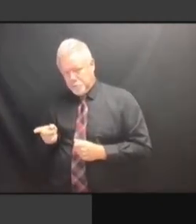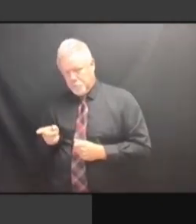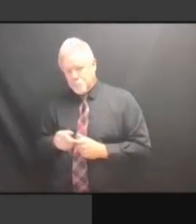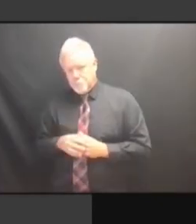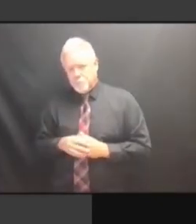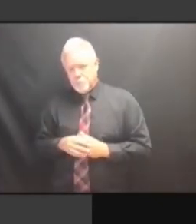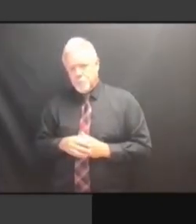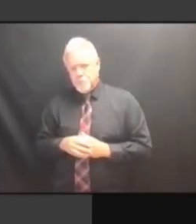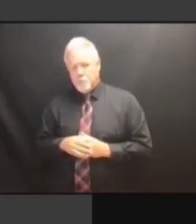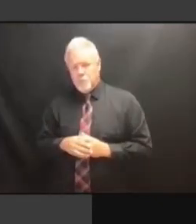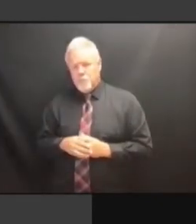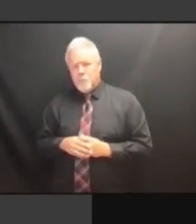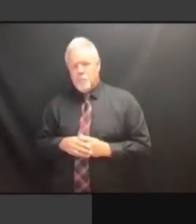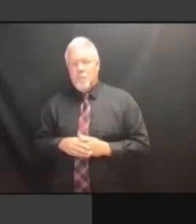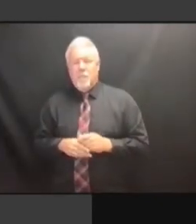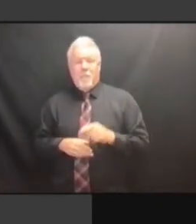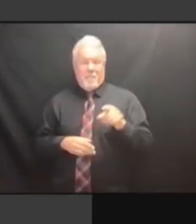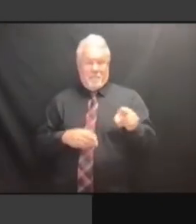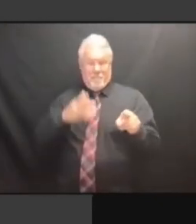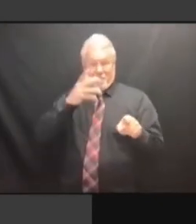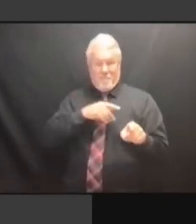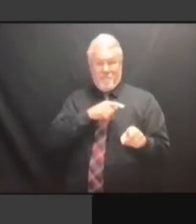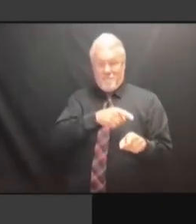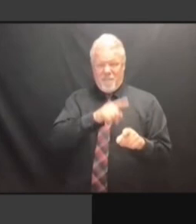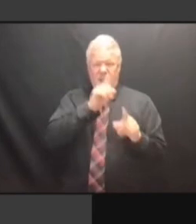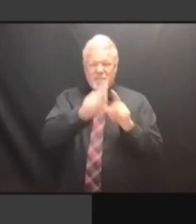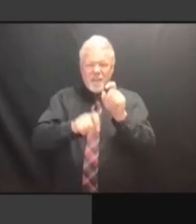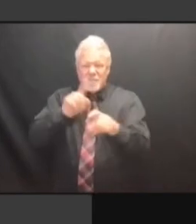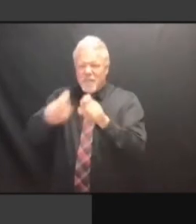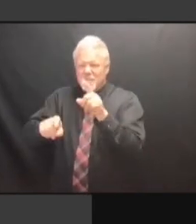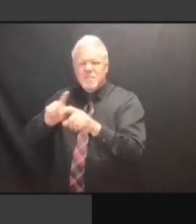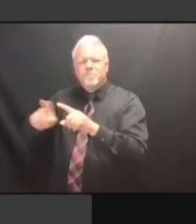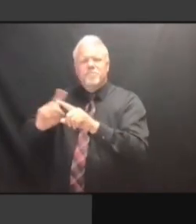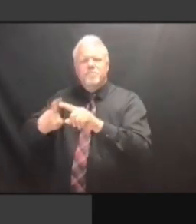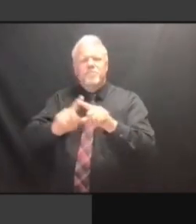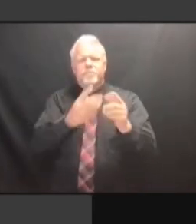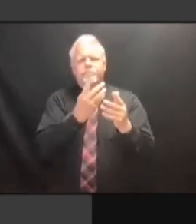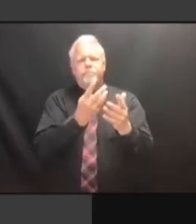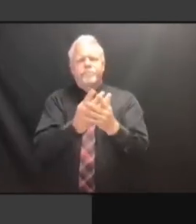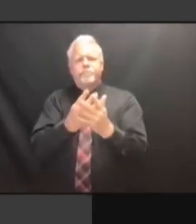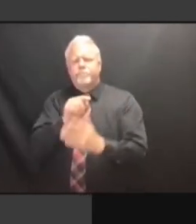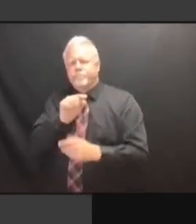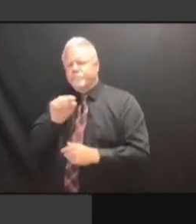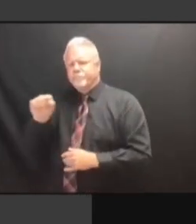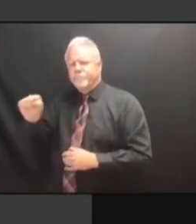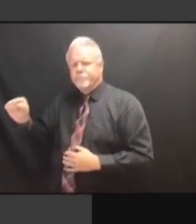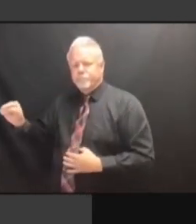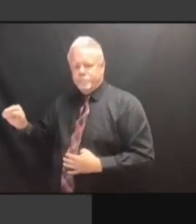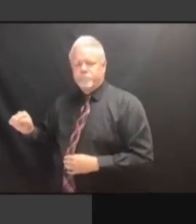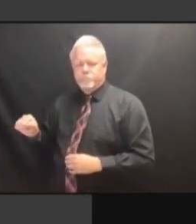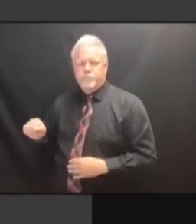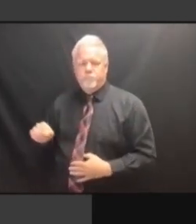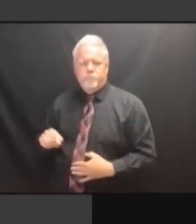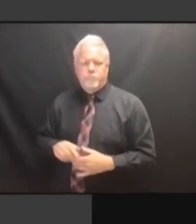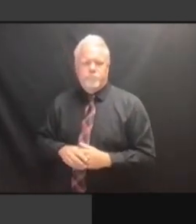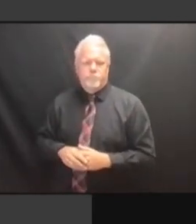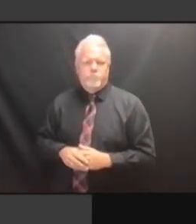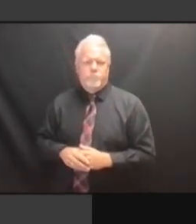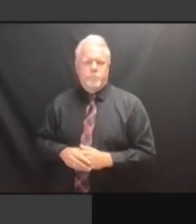OH, I SEE. SO OH, I SEE. SO THEY OH, I SEE. SO THEY HAVE OH, I SEE. SO THEY HAVE TO OH, I SEE. SO THEY HAVE TO REREGISTER. SO THEY HAVE TO REREGISTER. SO THEY HAVE TO REREGISTER. SO SO THEY HAVE TO REREGISTER. SO THE SO THEY HAVE TO REREGISTER. SO THE PERSON SO THEY HAVE TO REREGISTER. SO THE PERSON EXITING SO THEY HAVE TO REREGISTER. SO THE PERSON EXITING HAS SO THEY HAVE TO REREGISTER. SO THE PERSON EXITING HAS TO SO THE PERSON EXITING HAS TO SO THE PERSON EXITING HAS TO FILE SO THE PERSON EXITING HAS TO FILE A SO THE PERSON EXITING HAS TO FILE A -- FILE A -- FILE A -- >> FILE A -- >> NO, FILE A -- >> NO, THEY FILE A -- >> NO, THEY JUST FILE A -- >> NO, THEY JUST HAVE FILE A -- >> NO, THEY JUST HAVE TO FILE A -- >> NO, THEY JUST HAVE TO GIVE NO, THEY JUST HAVE TO GIVE NO, THEY JUST HAVE TO GIVE THEM NO, THEY JUST HAVE TO GIVE THEM THE NO, THEY JUST HAVE TO GIVE THEM THE FORM. THEM THE FORM. THEM THE FORM. >>